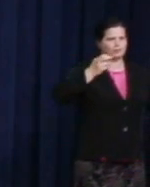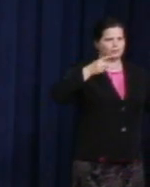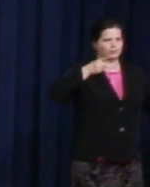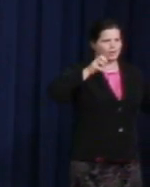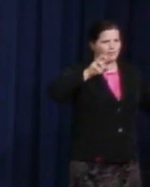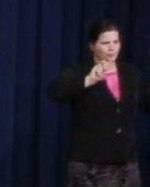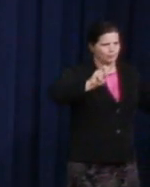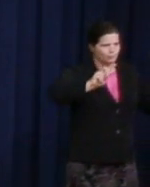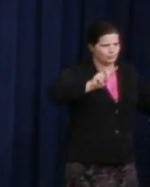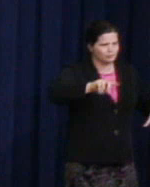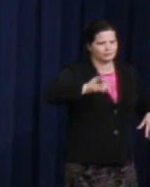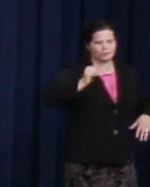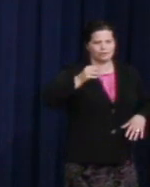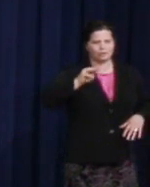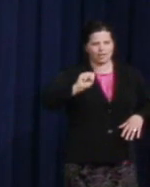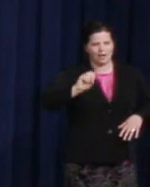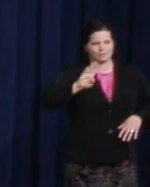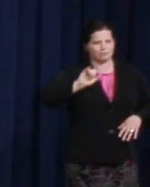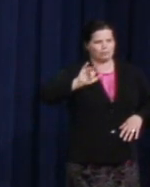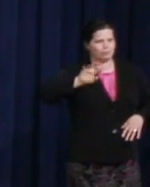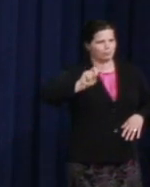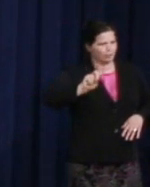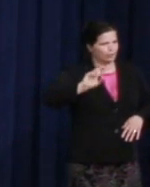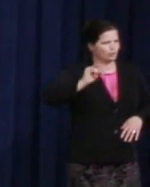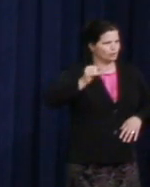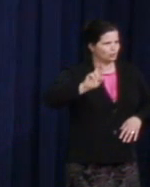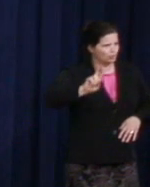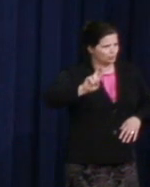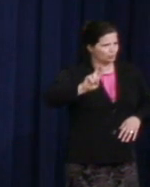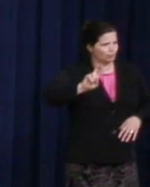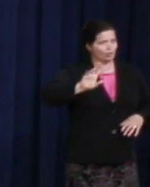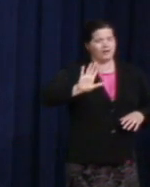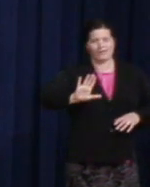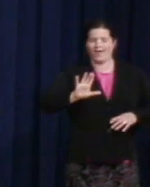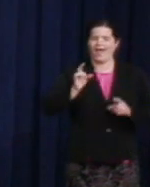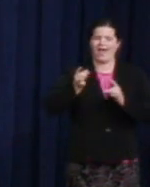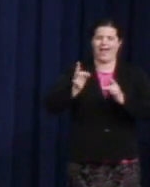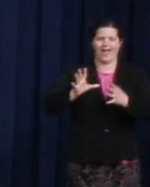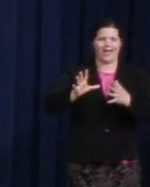Jr. Hate Crime Prevention Act was signed into law.